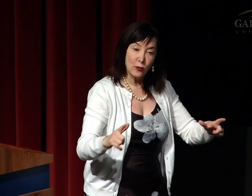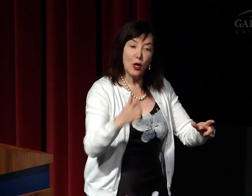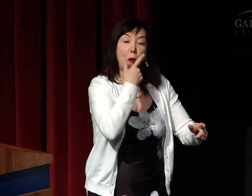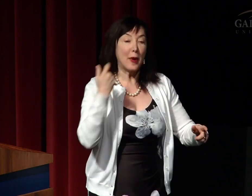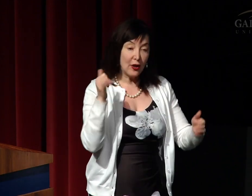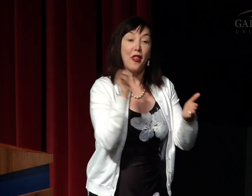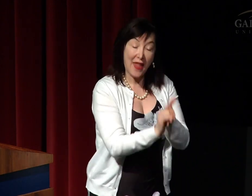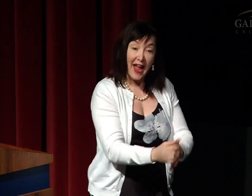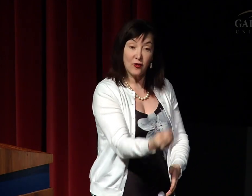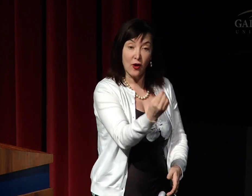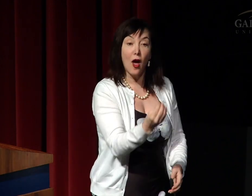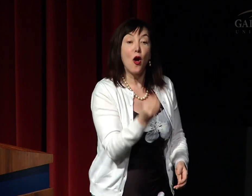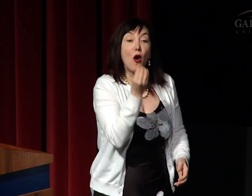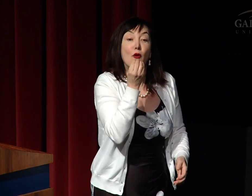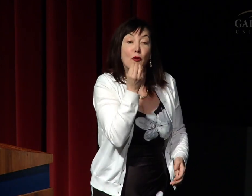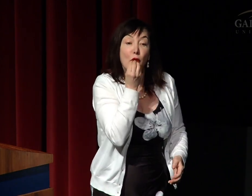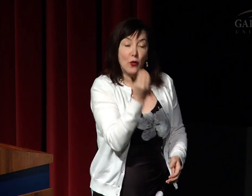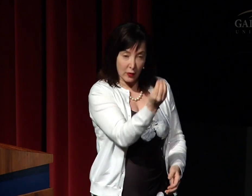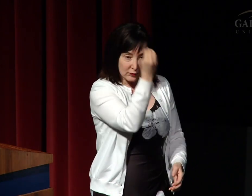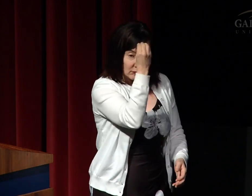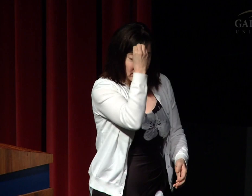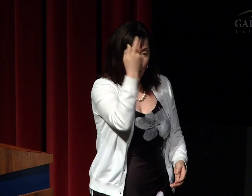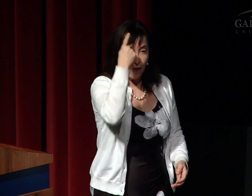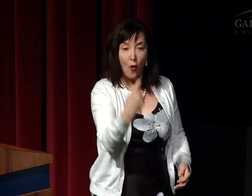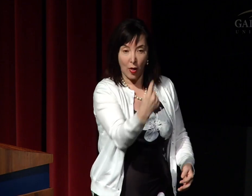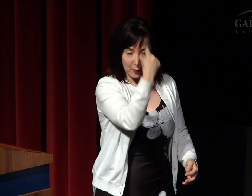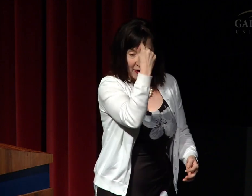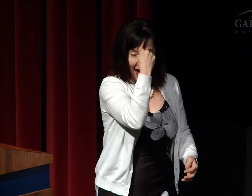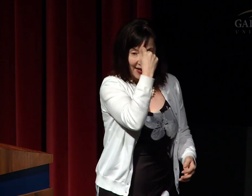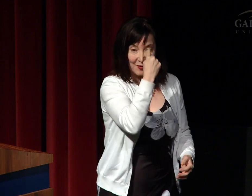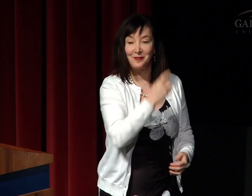because that is food for their brains.